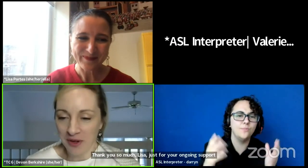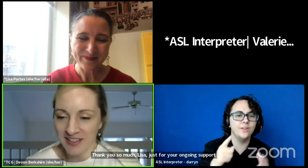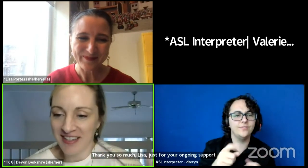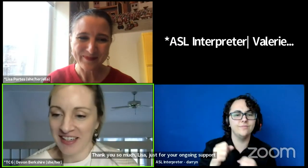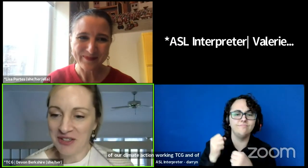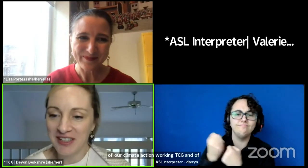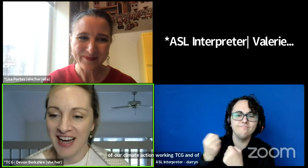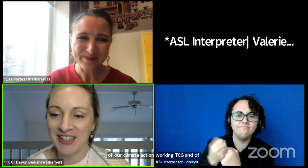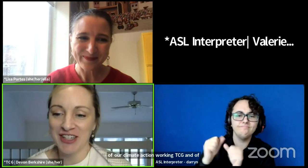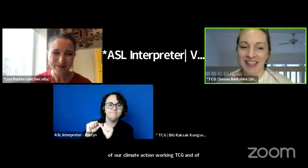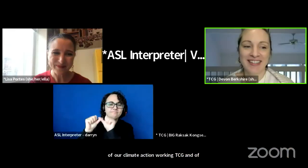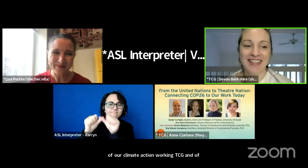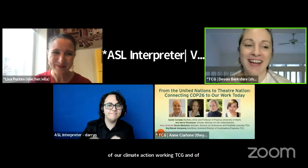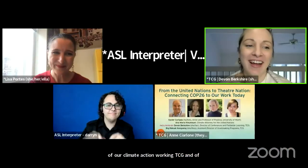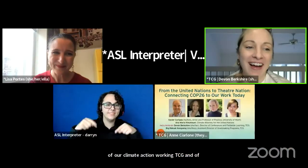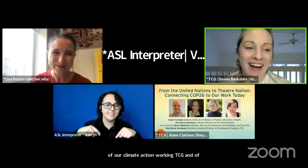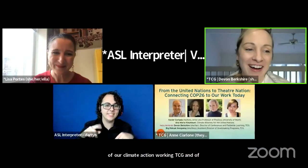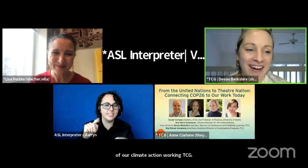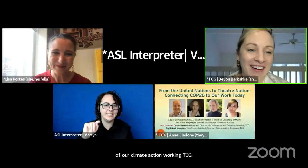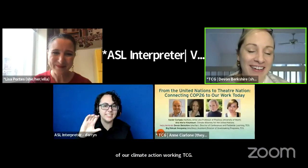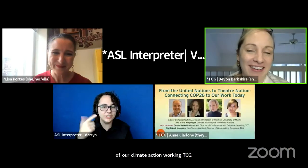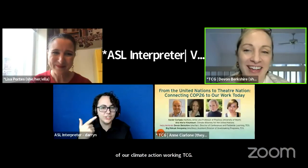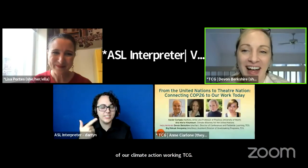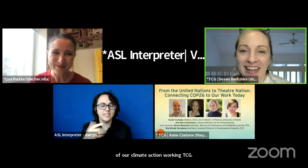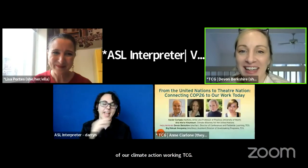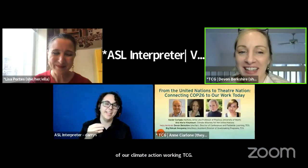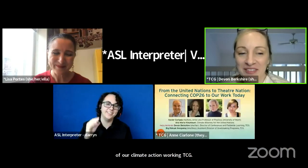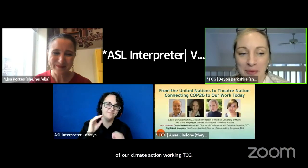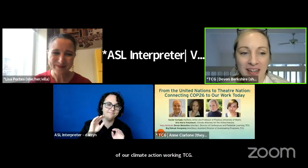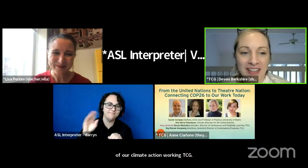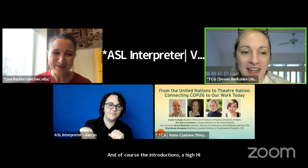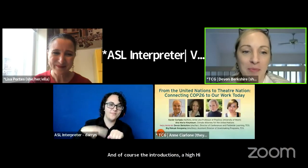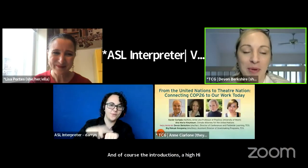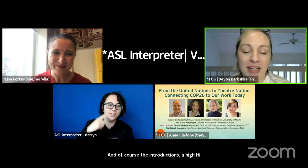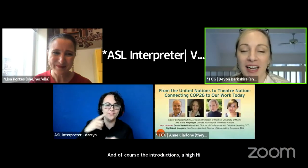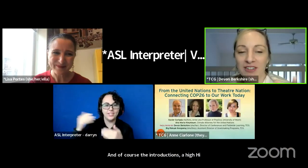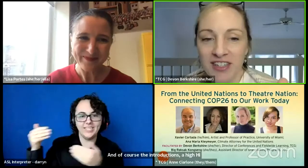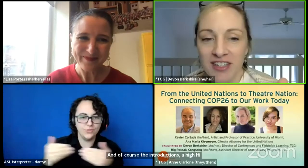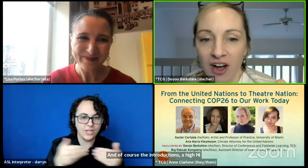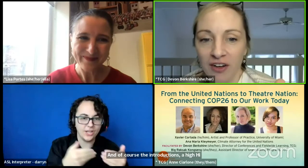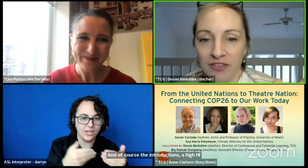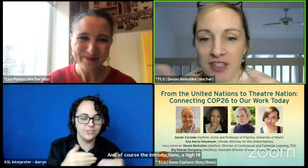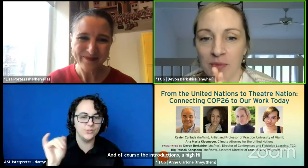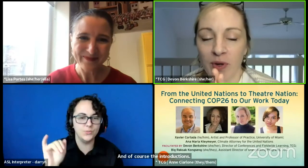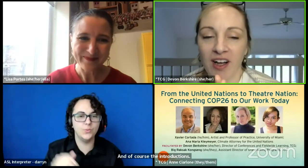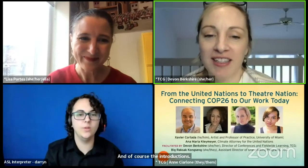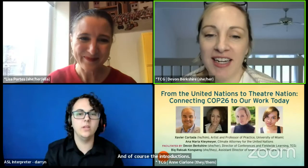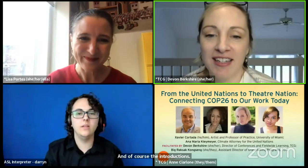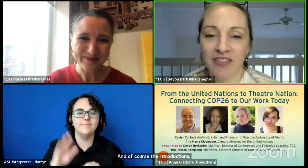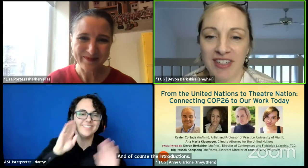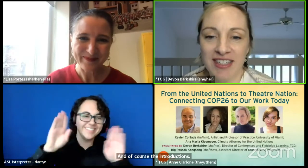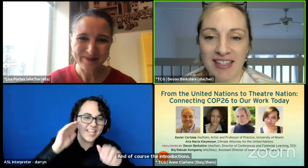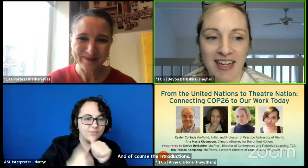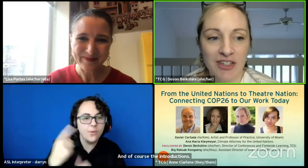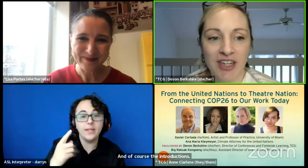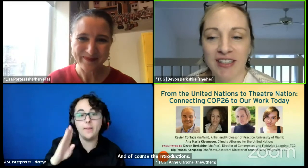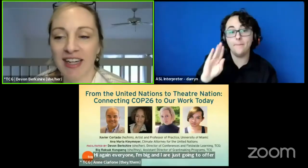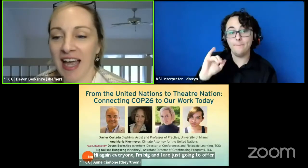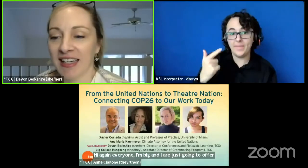And of course the introductions. Hi, again everyone, Big and I are just gonna offer some quick context for this next section